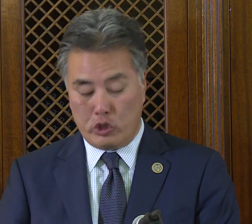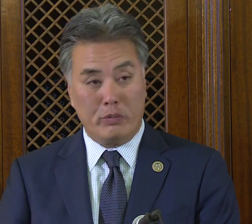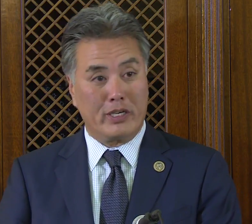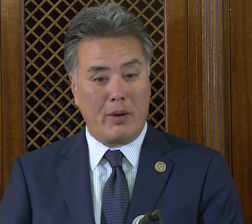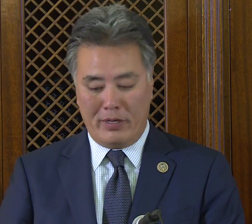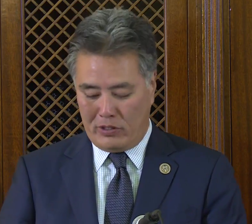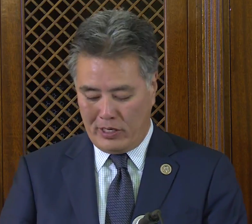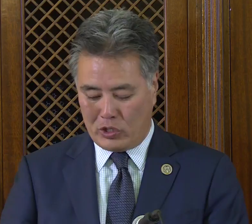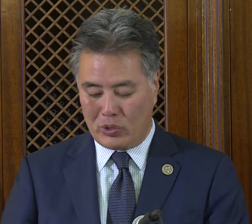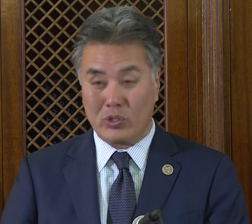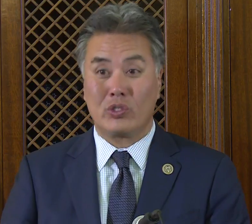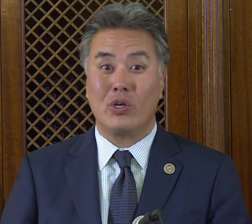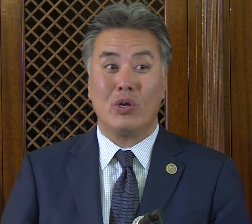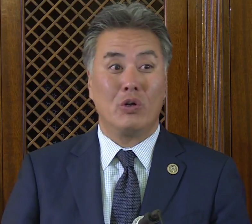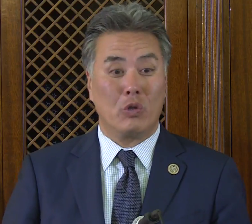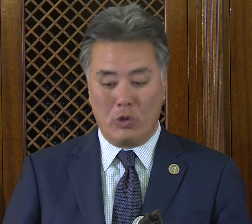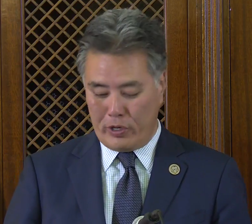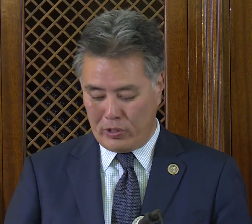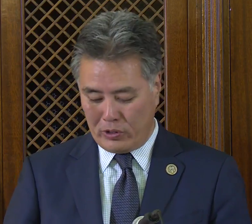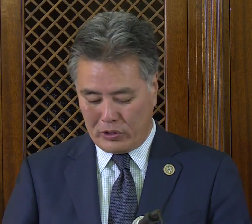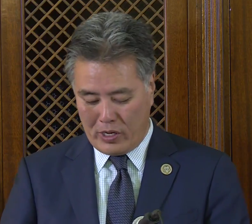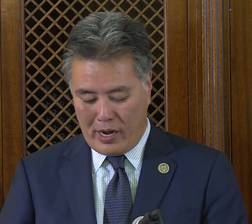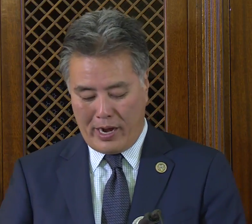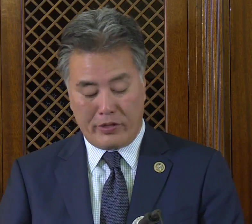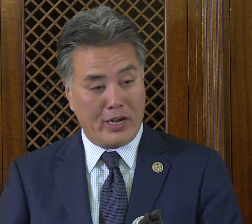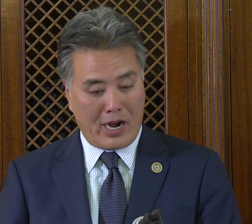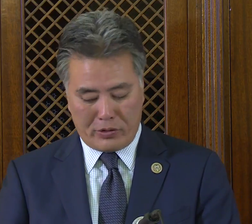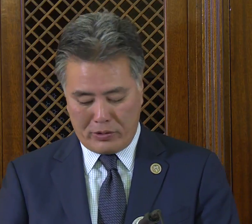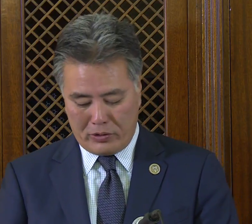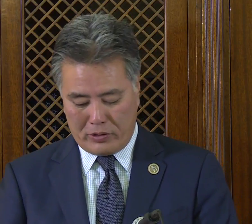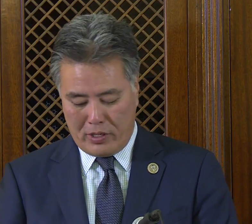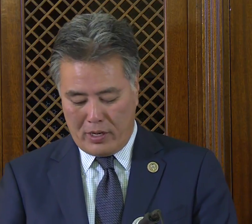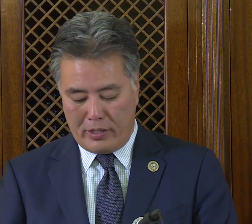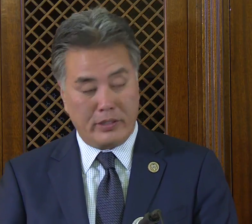to becoming teachers, lawyers, and doctors,